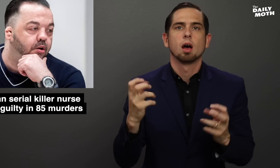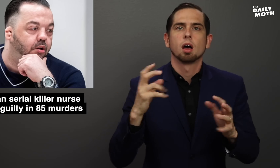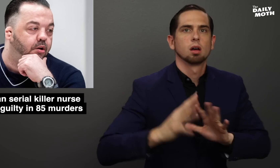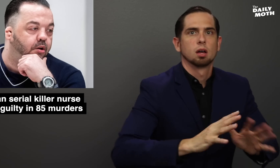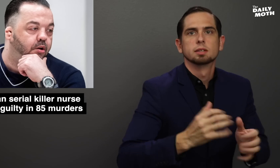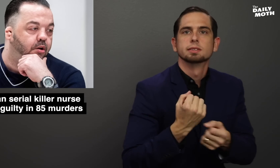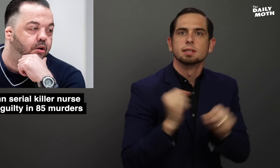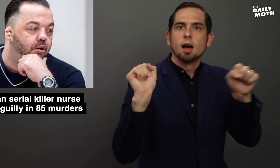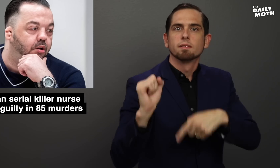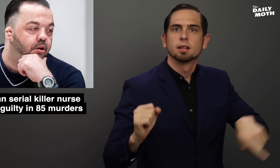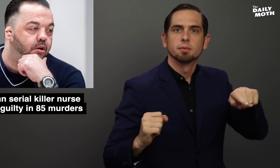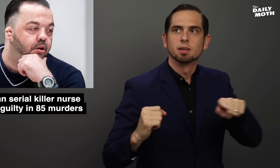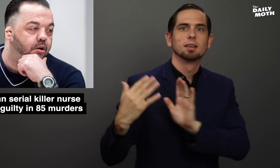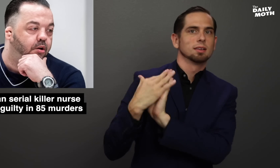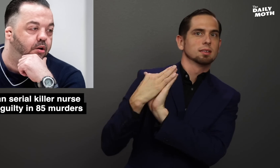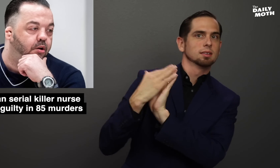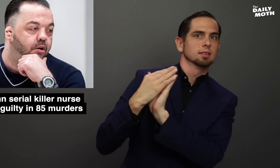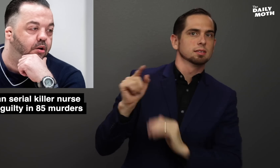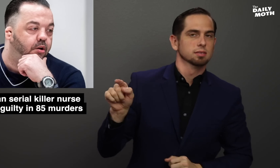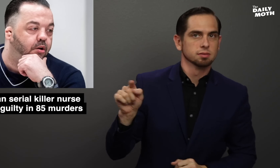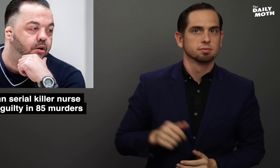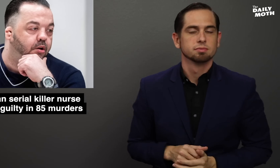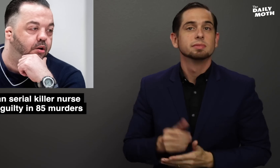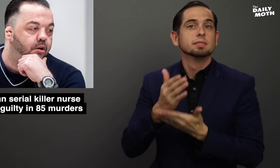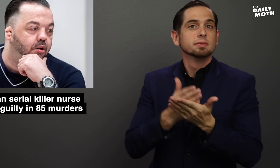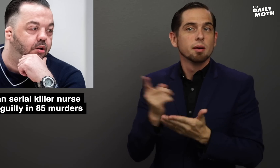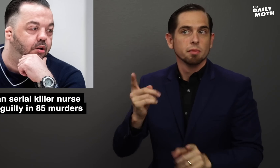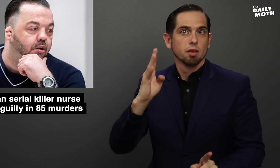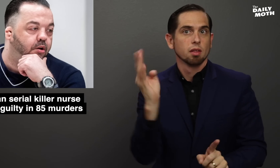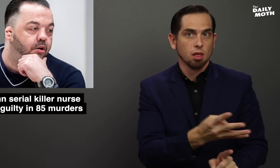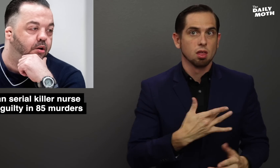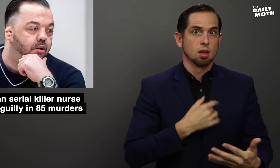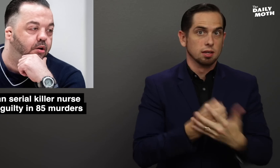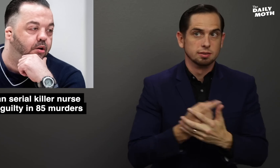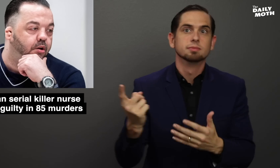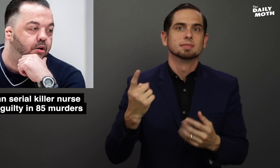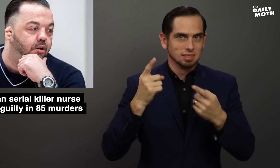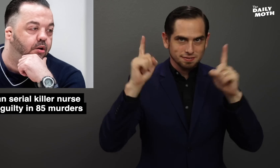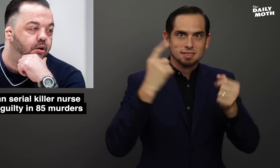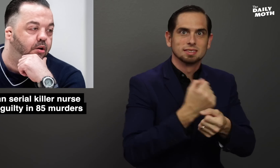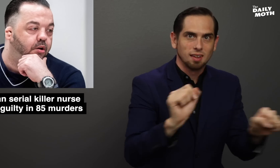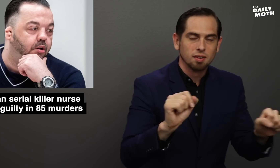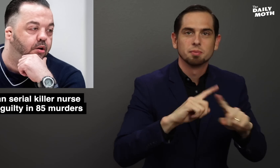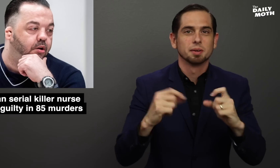so he could "save" them and be praised. In some cases he was successful,